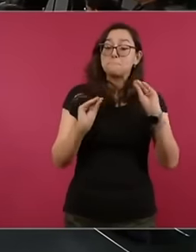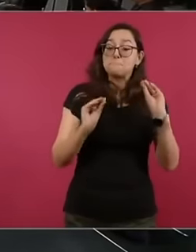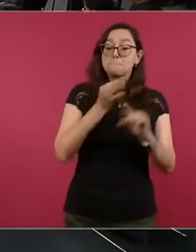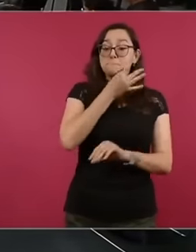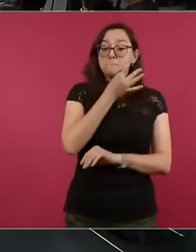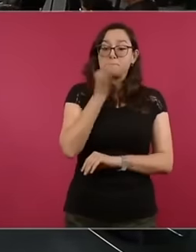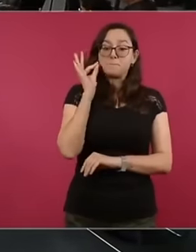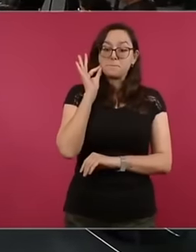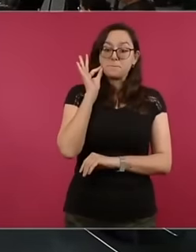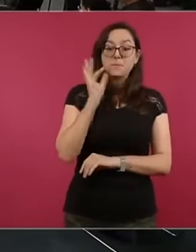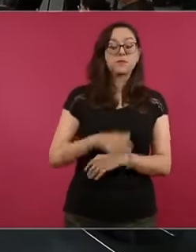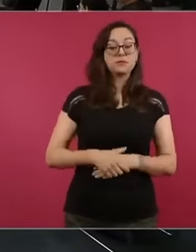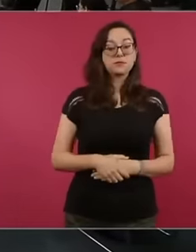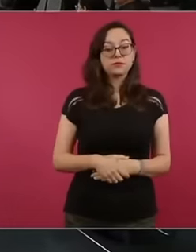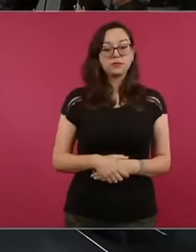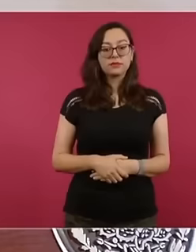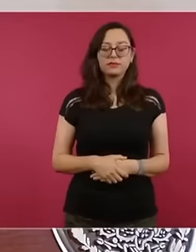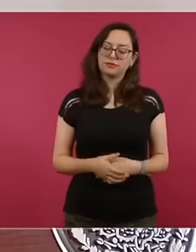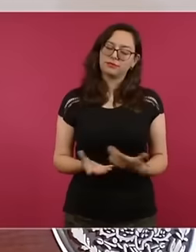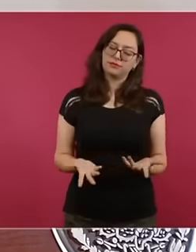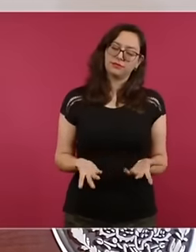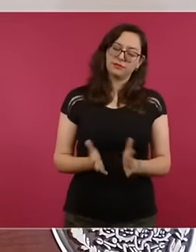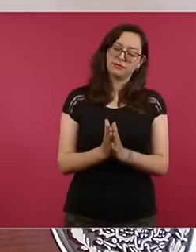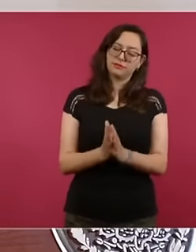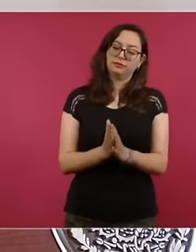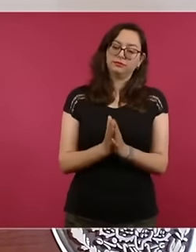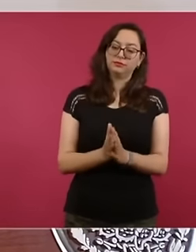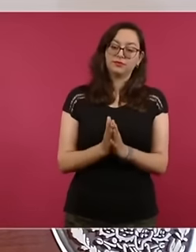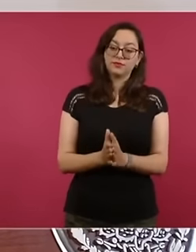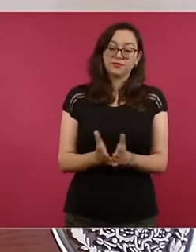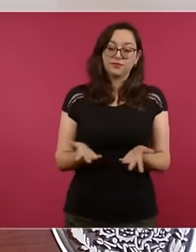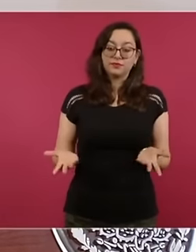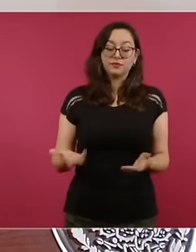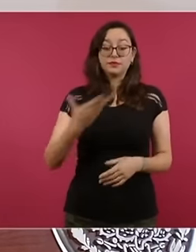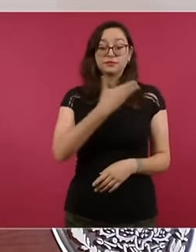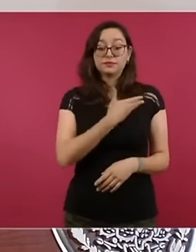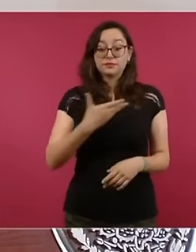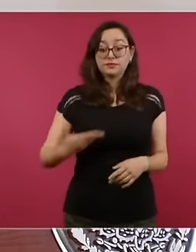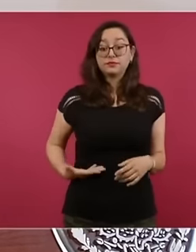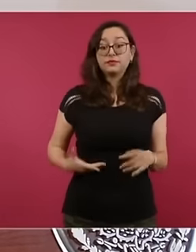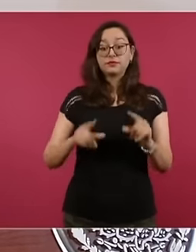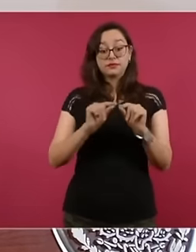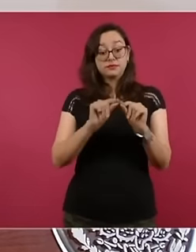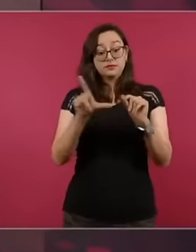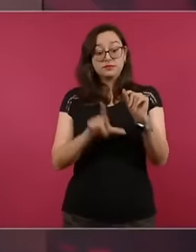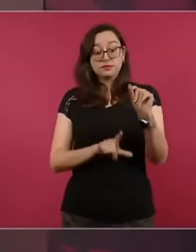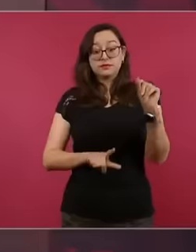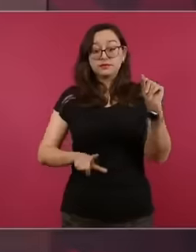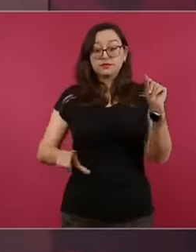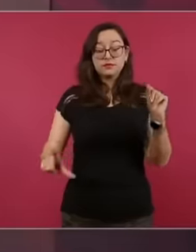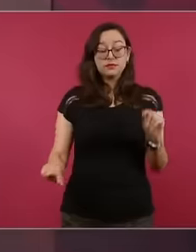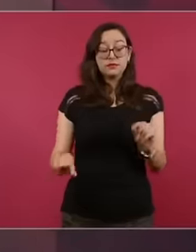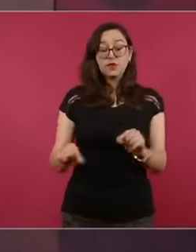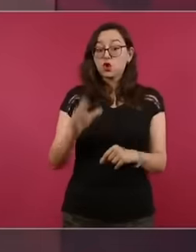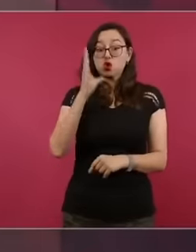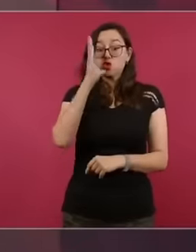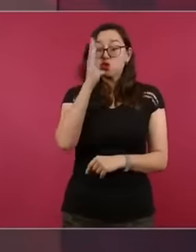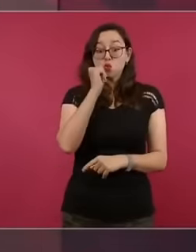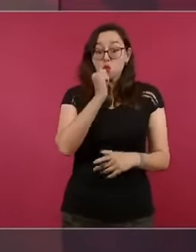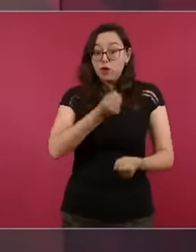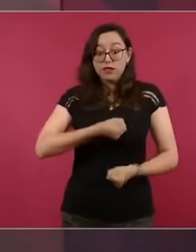the last straw if the president of the republic could not